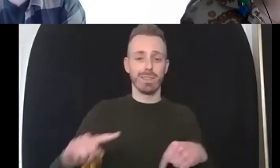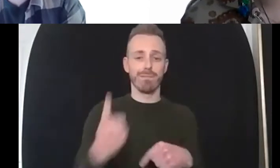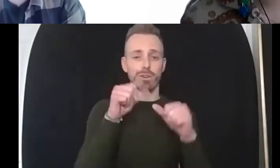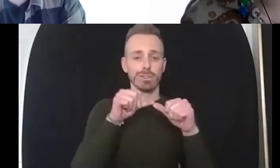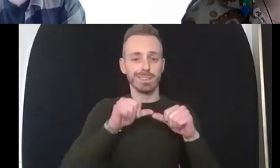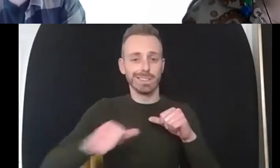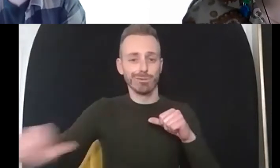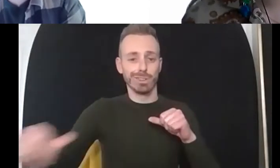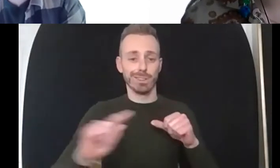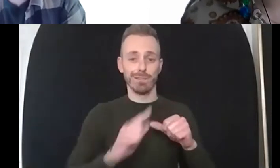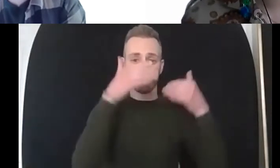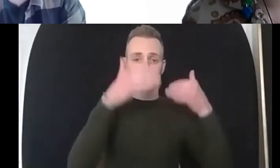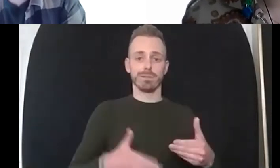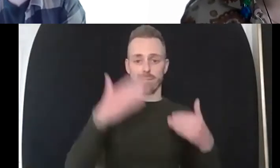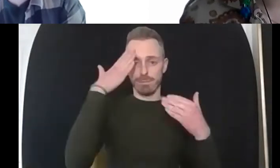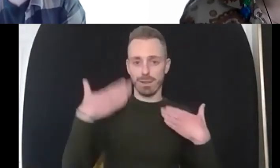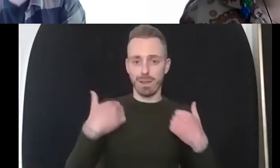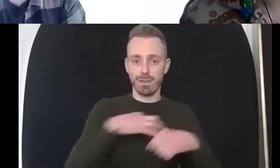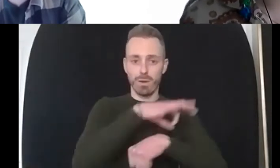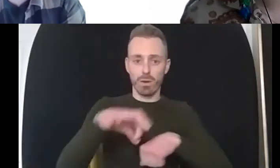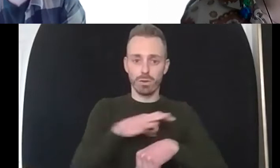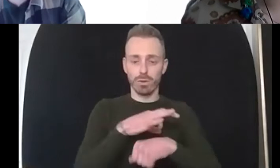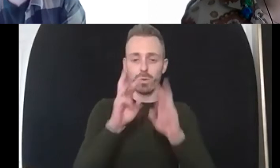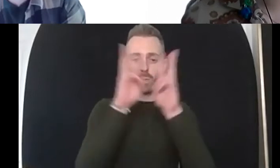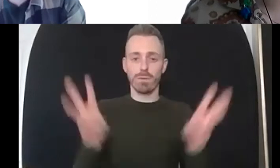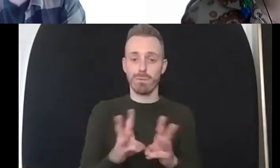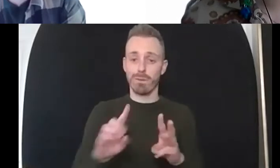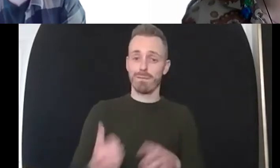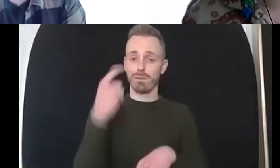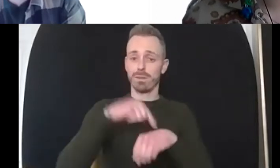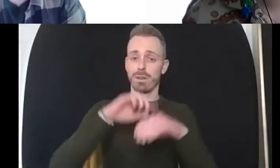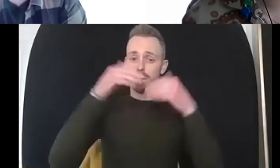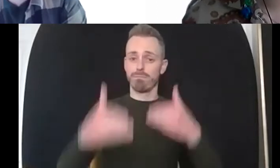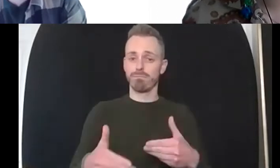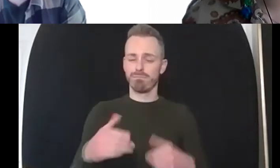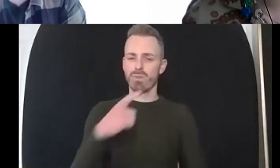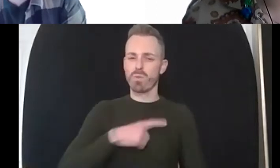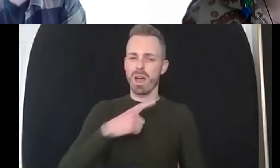webinars one of the main reasons why we're running these webinars is as i'm sure you're all aware